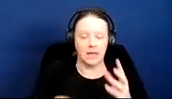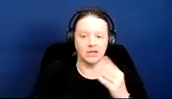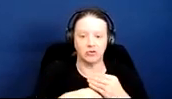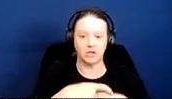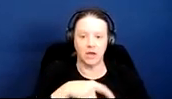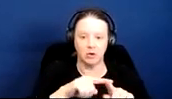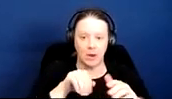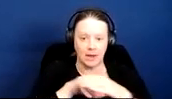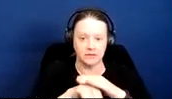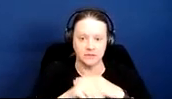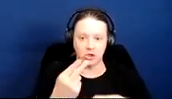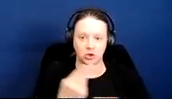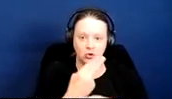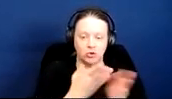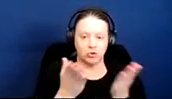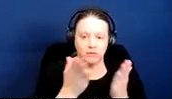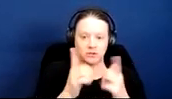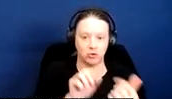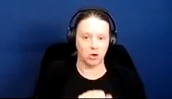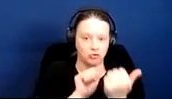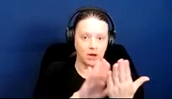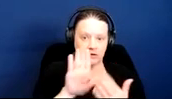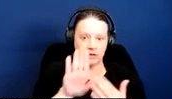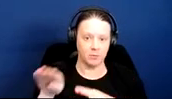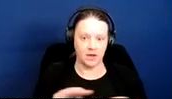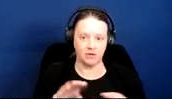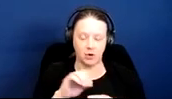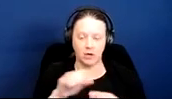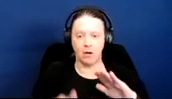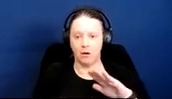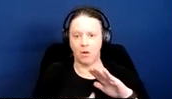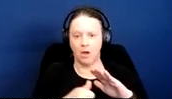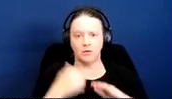their behavior and the underlying causes of that behavior.